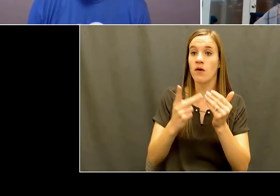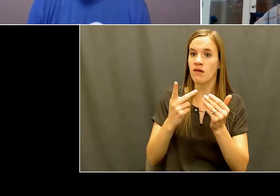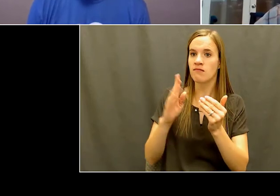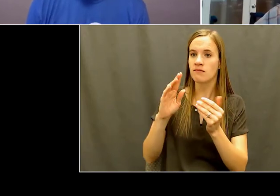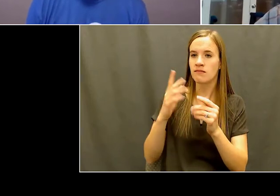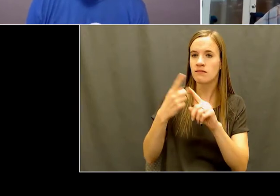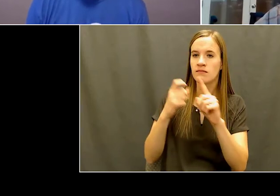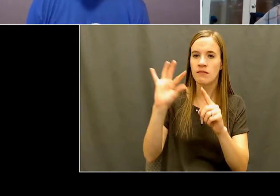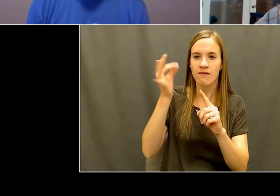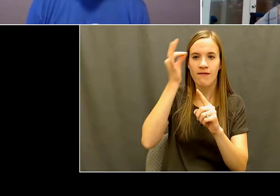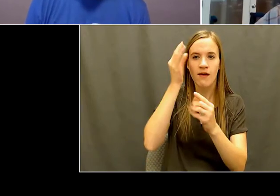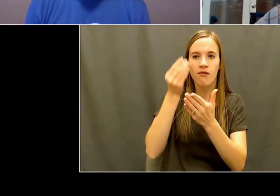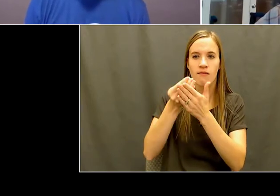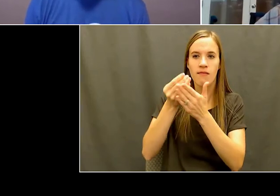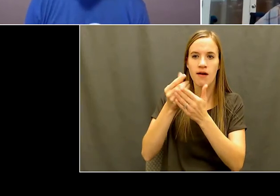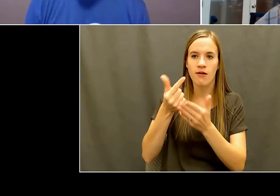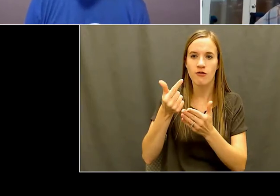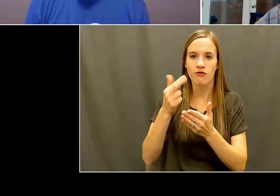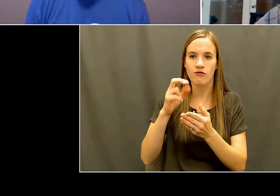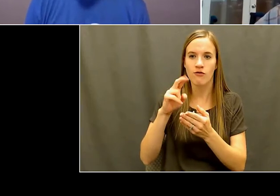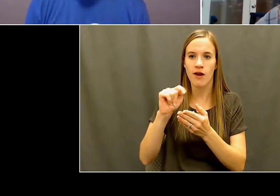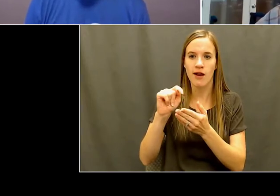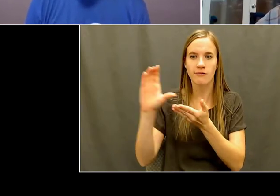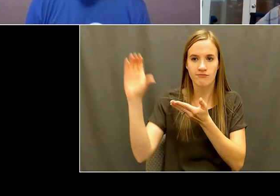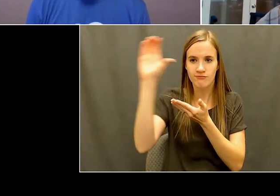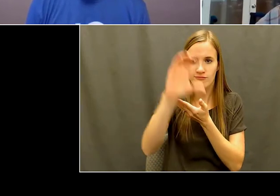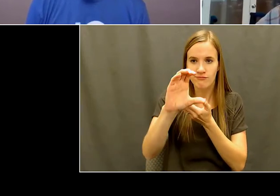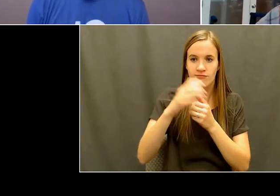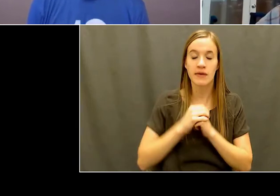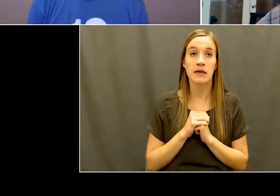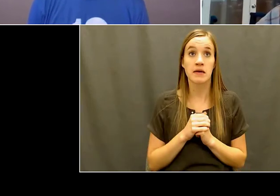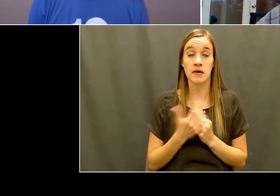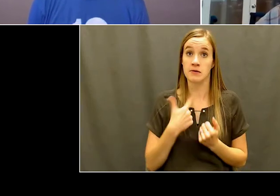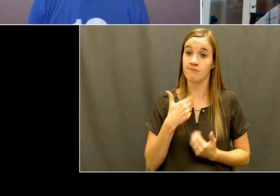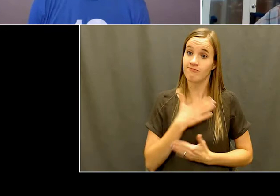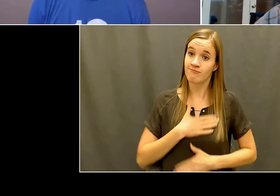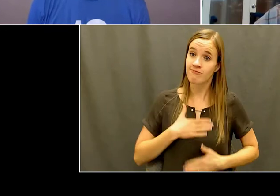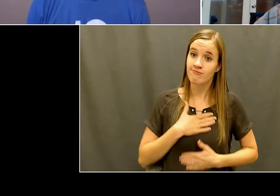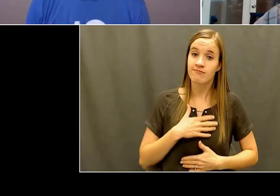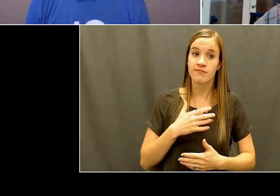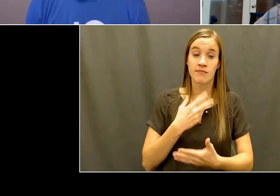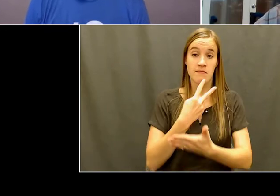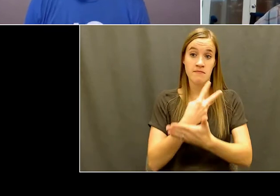So that was exciting. And then I, I graduated and moved on